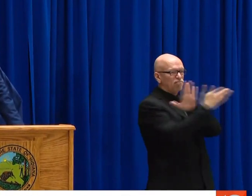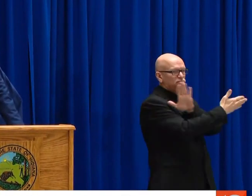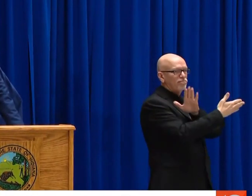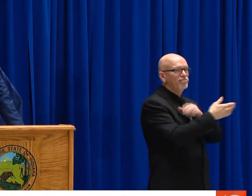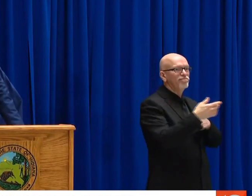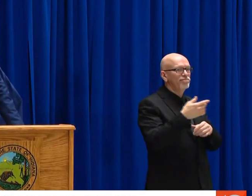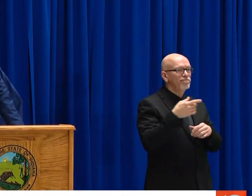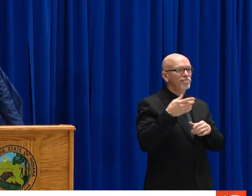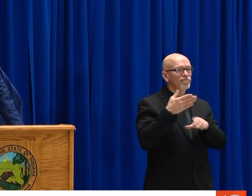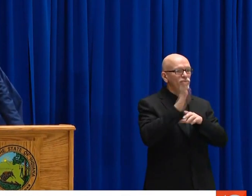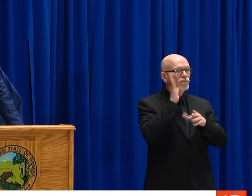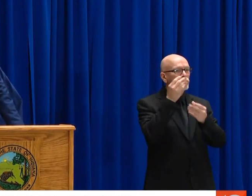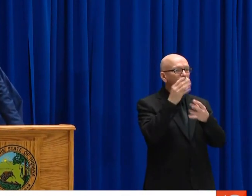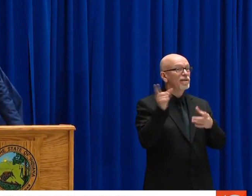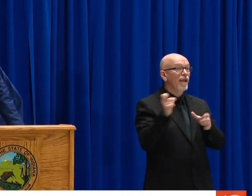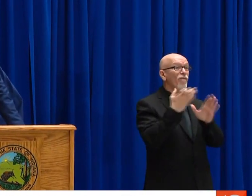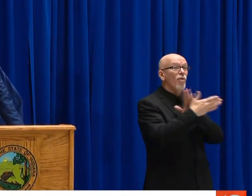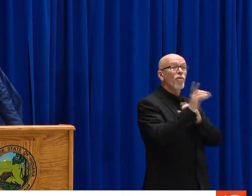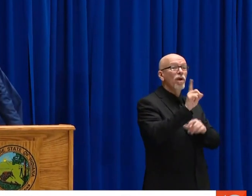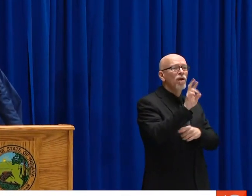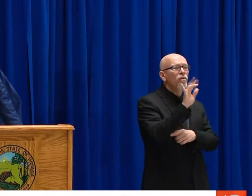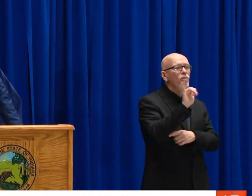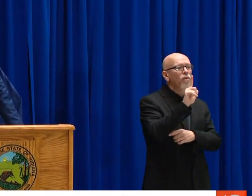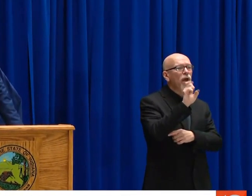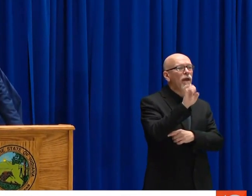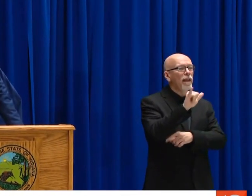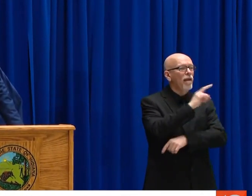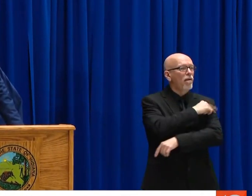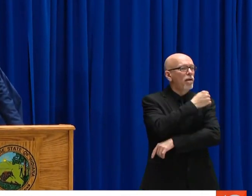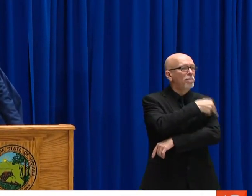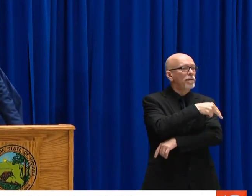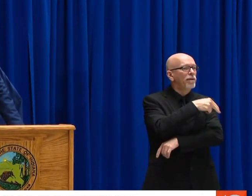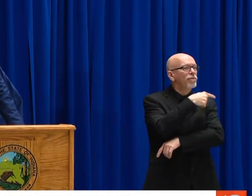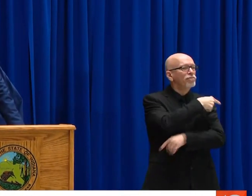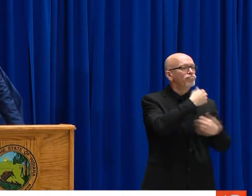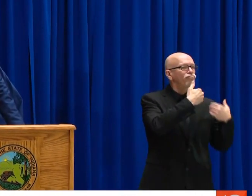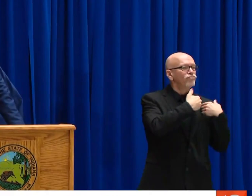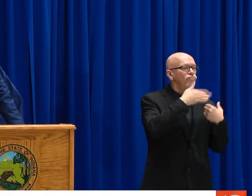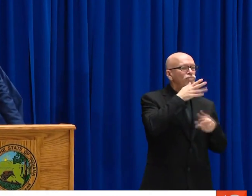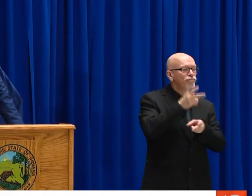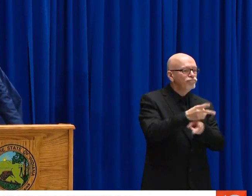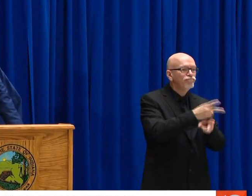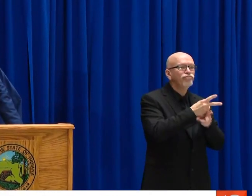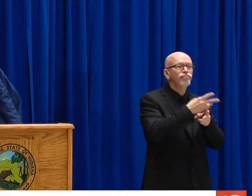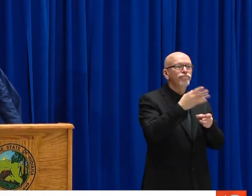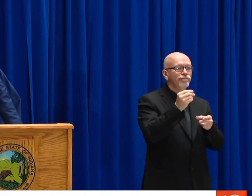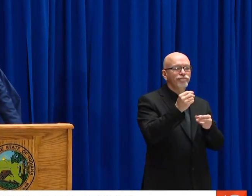SHE IS IN UNIFORM AND SHE IS GOING TO SCURRY OFF AFTER SHE